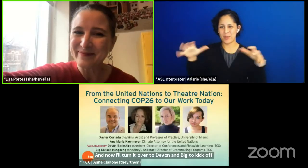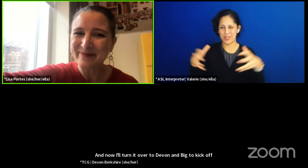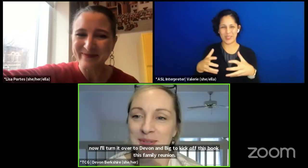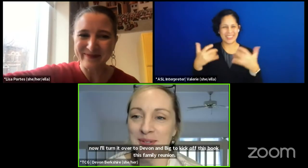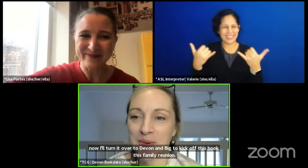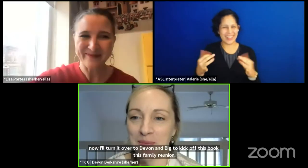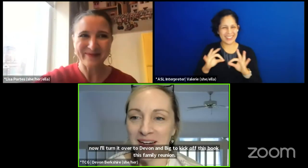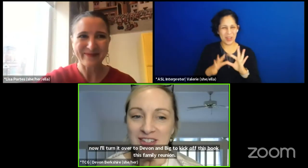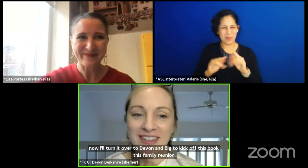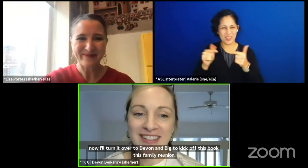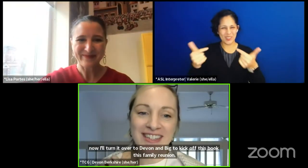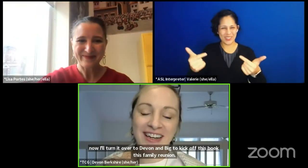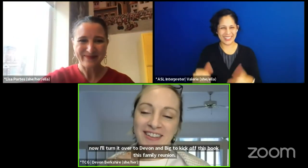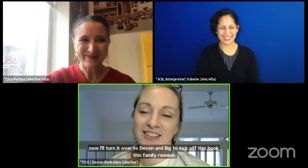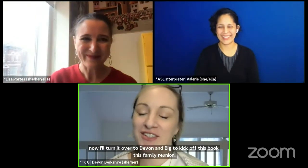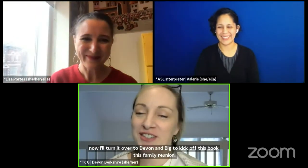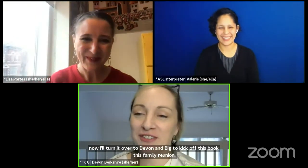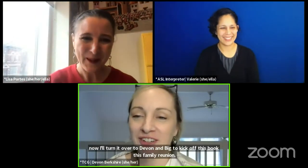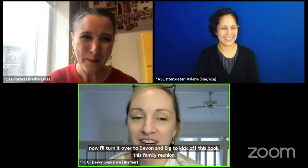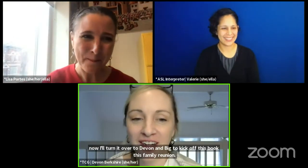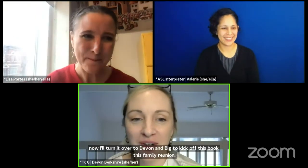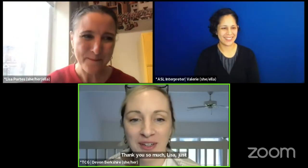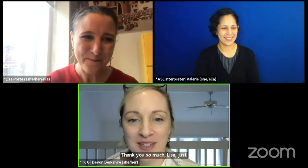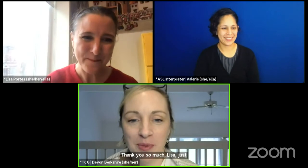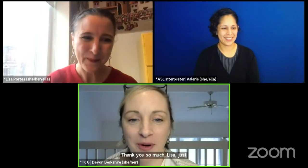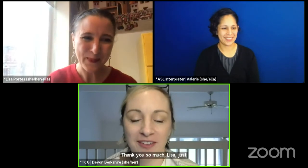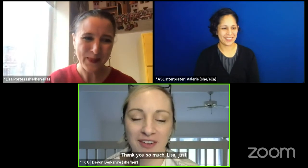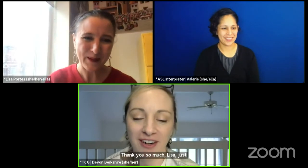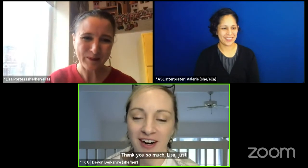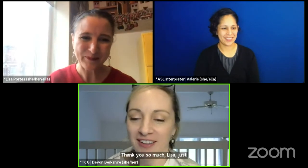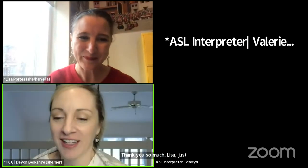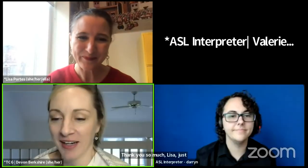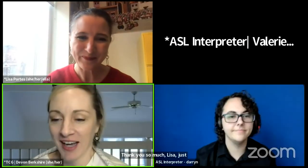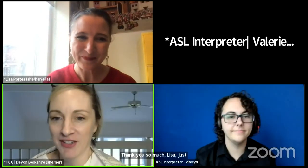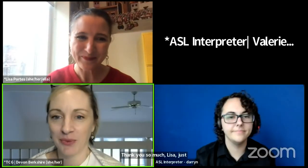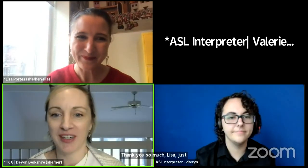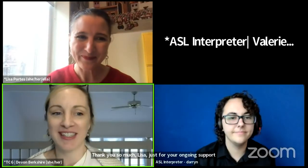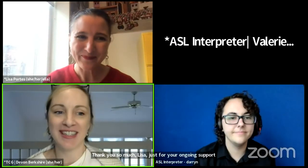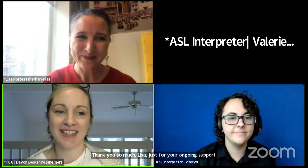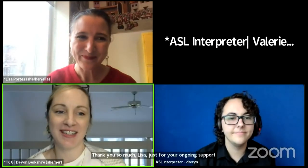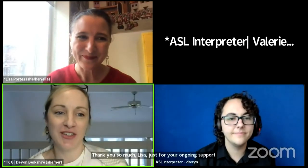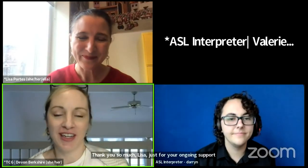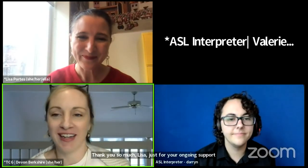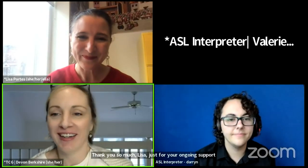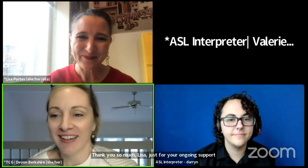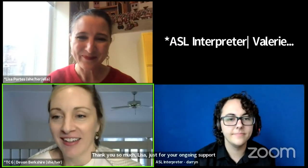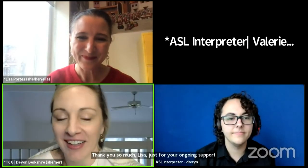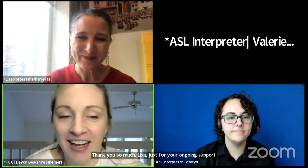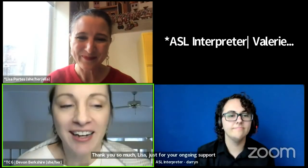Thank you so much, Lisa, just for your ongoing support of our climate action work at TCG.